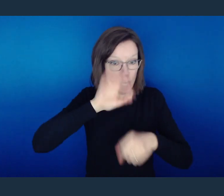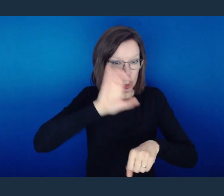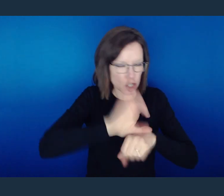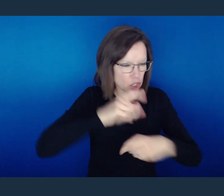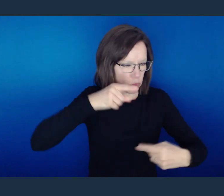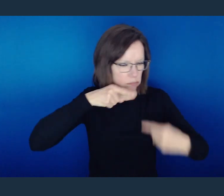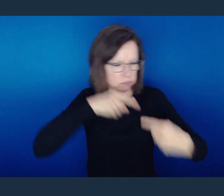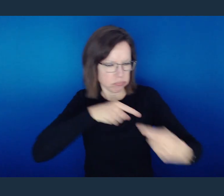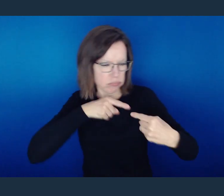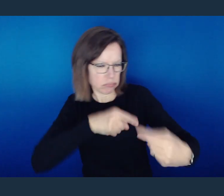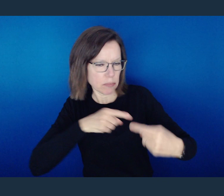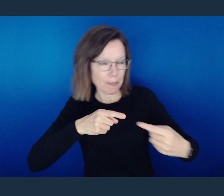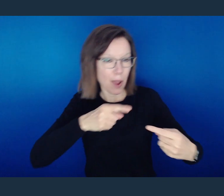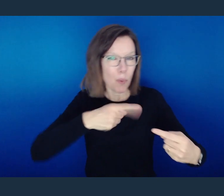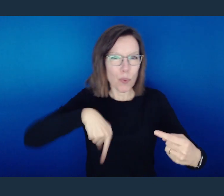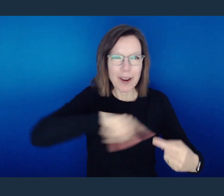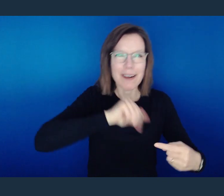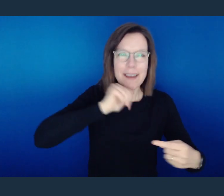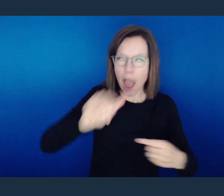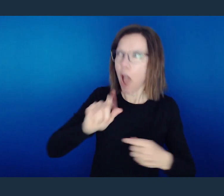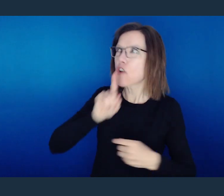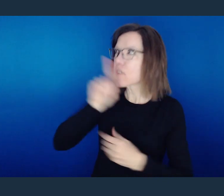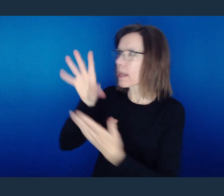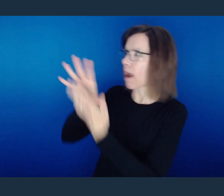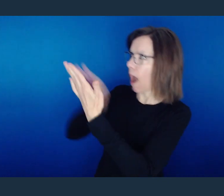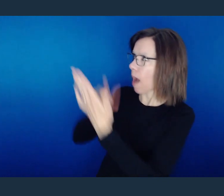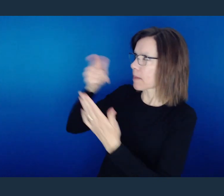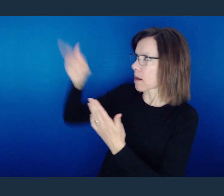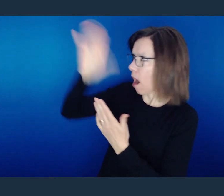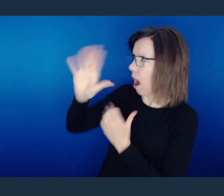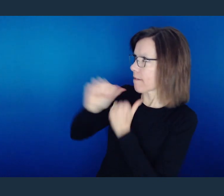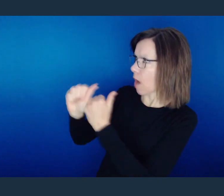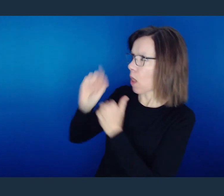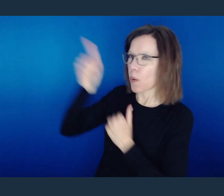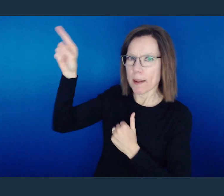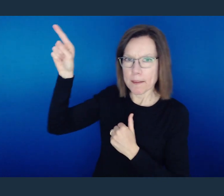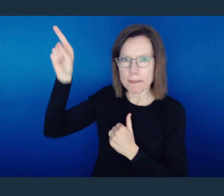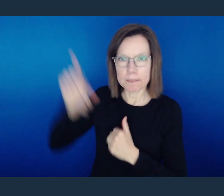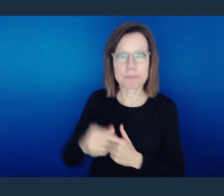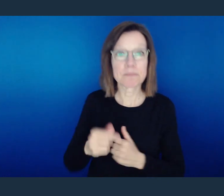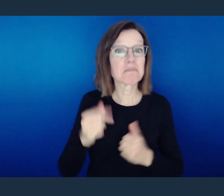us is functioning the way that King would have us function!